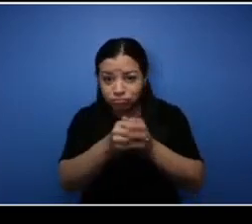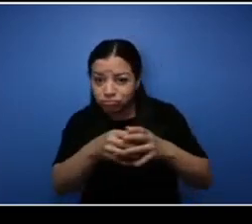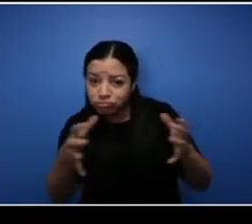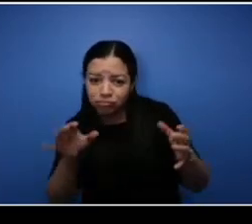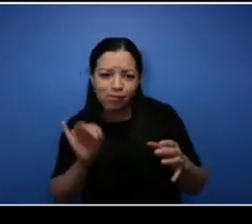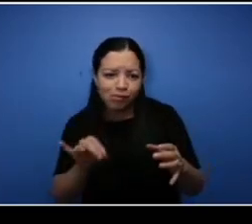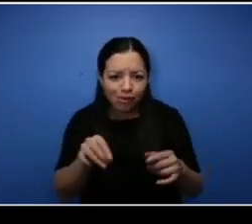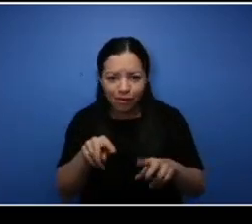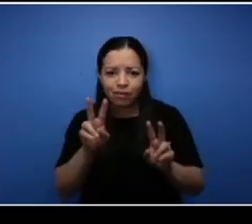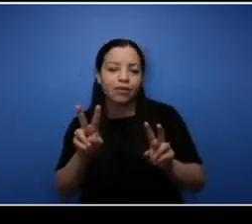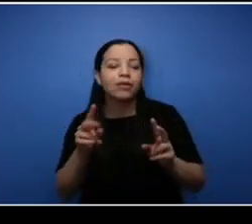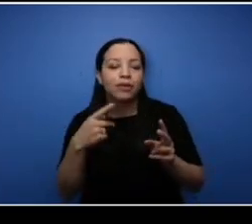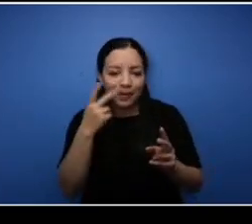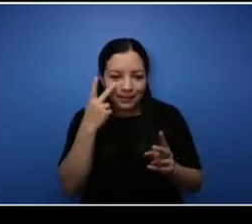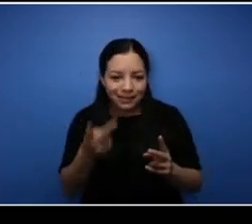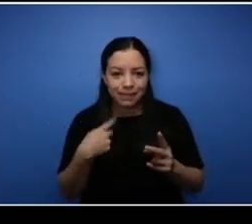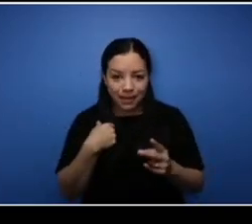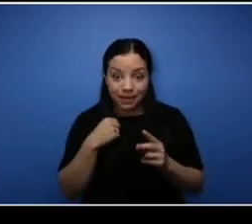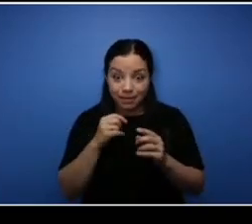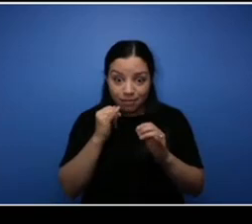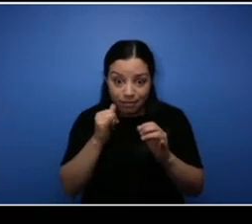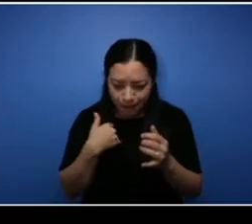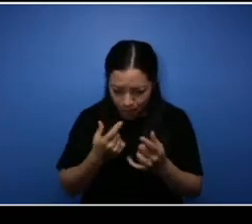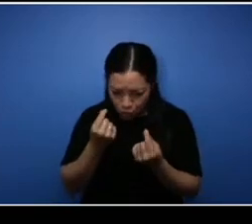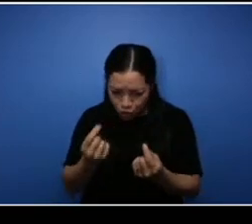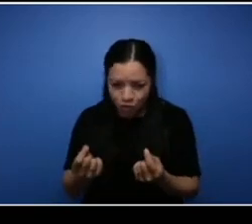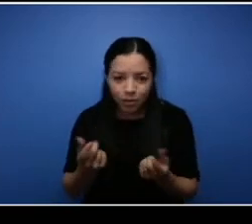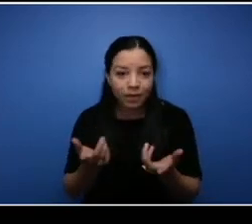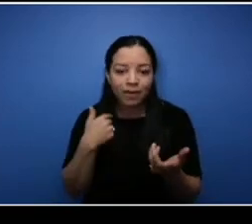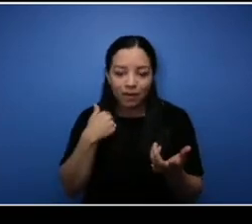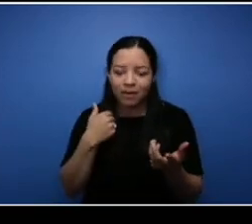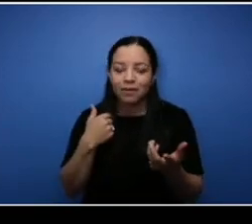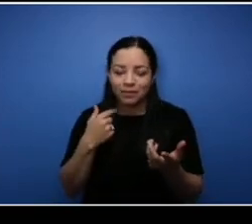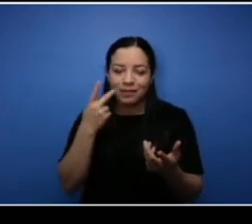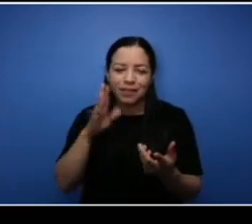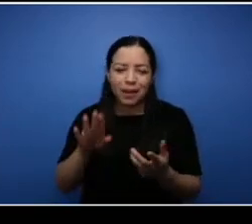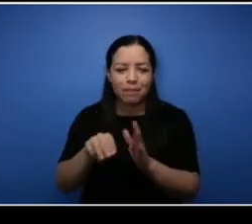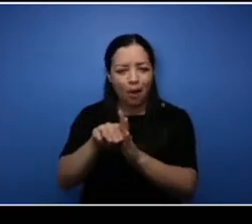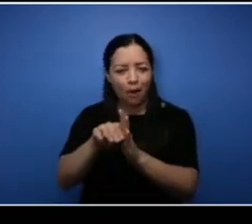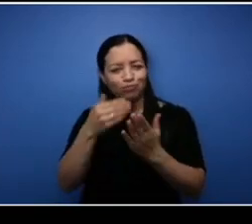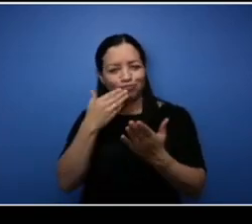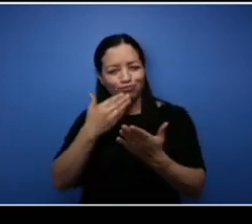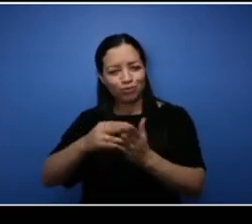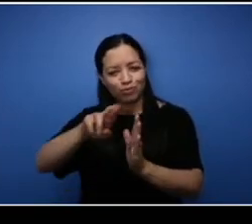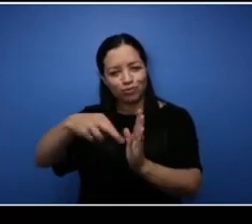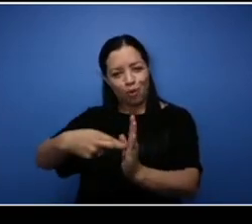is what I need to do and they've been basically the model for me on how to conduct business